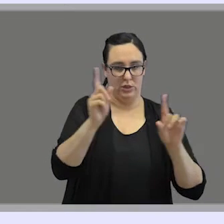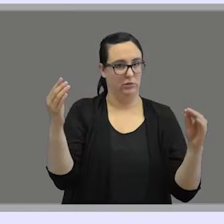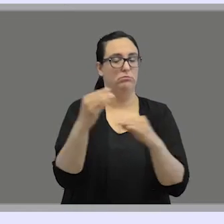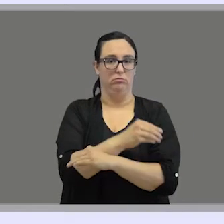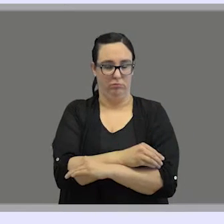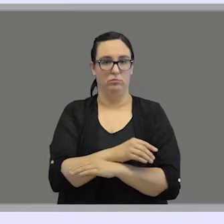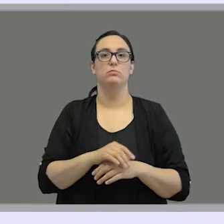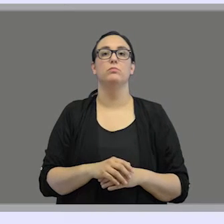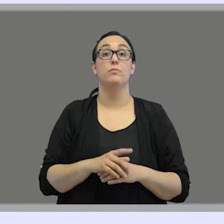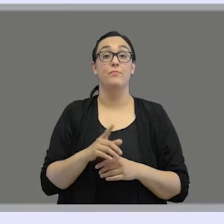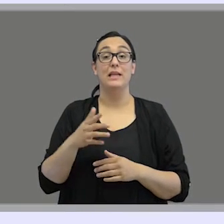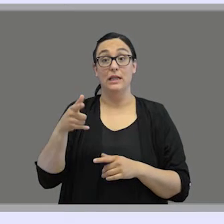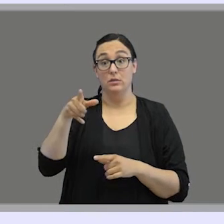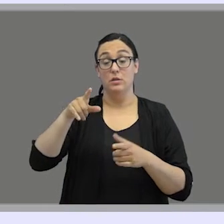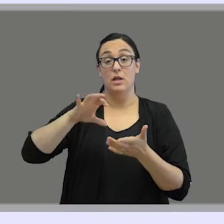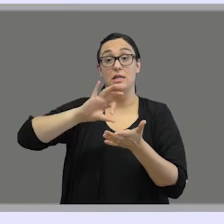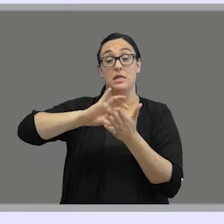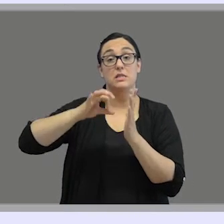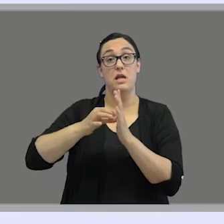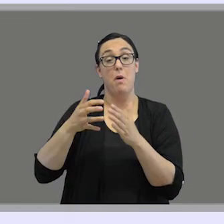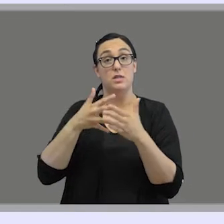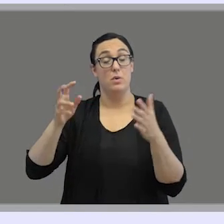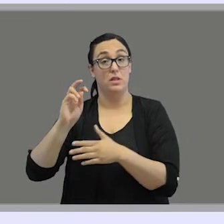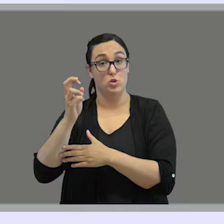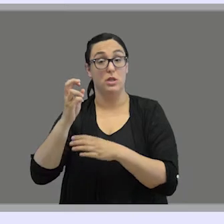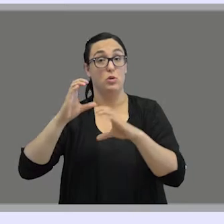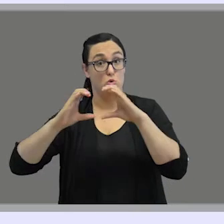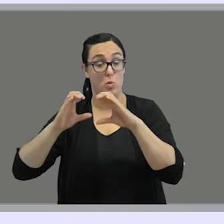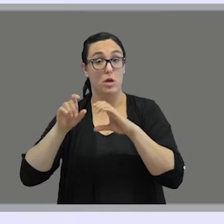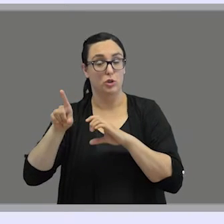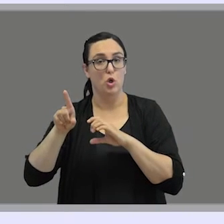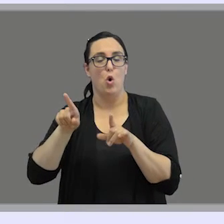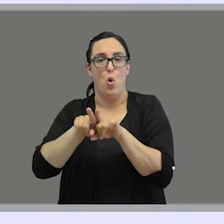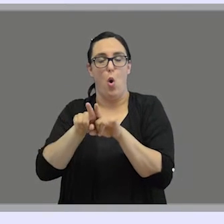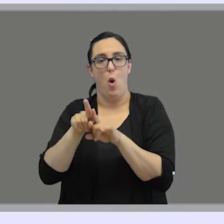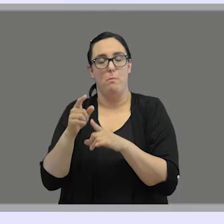Signed-based ACC systems are invented by hearing individuals